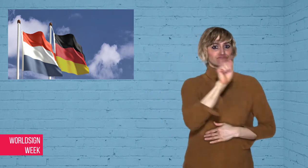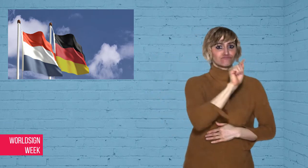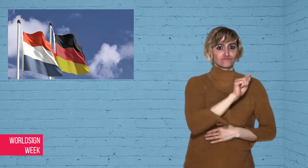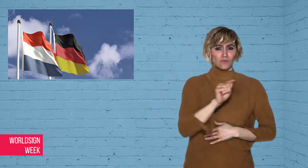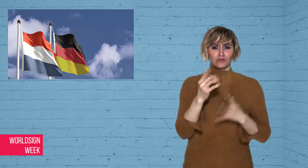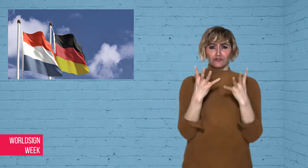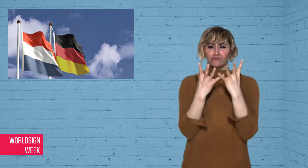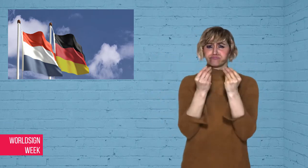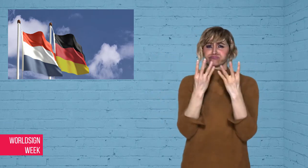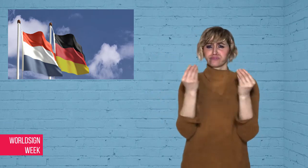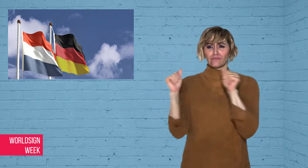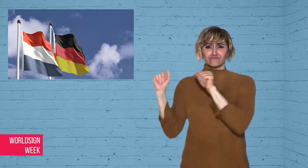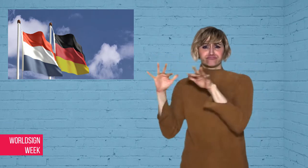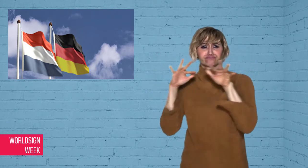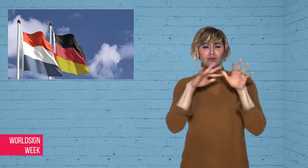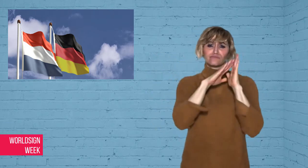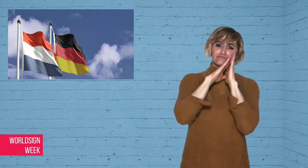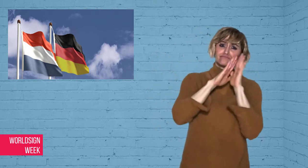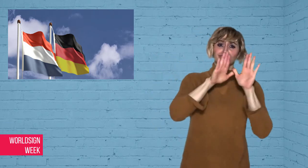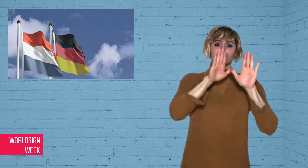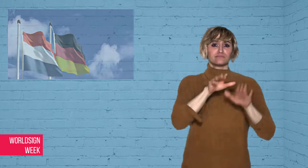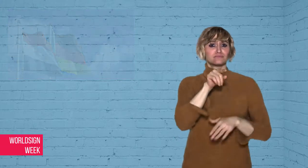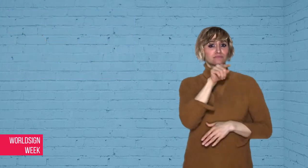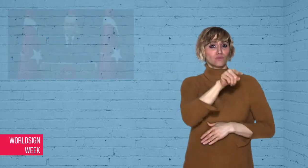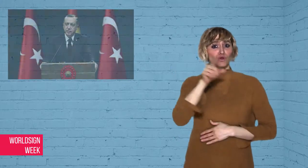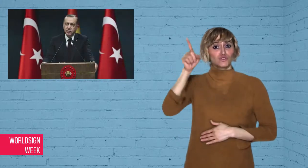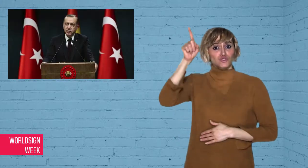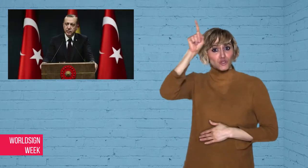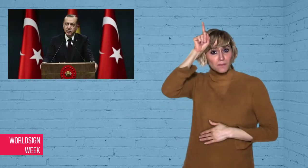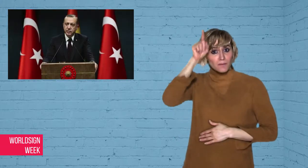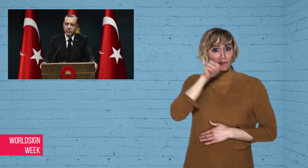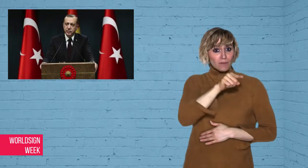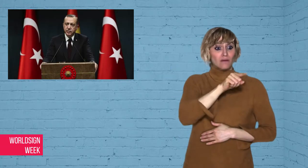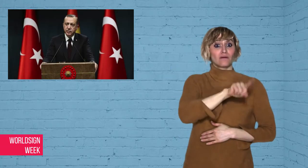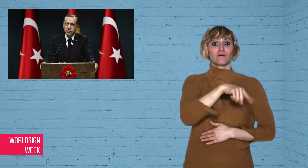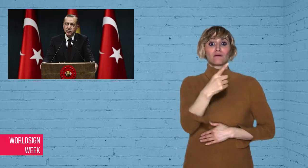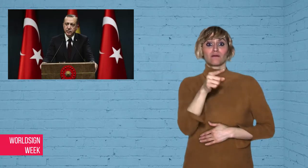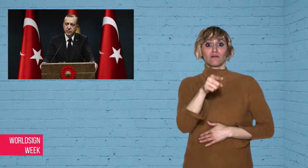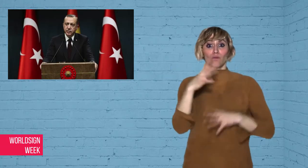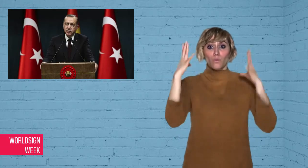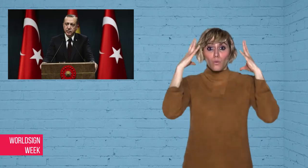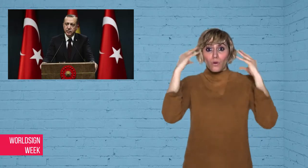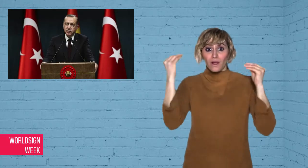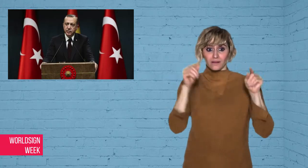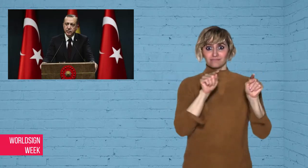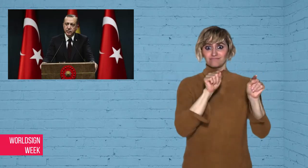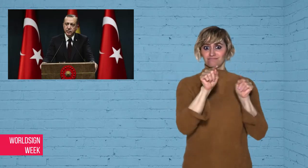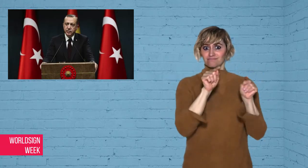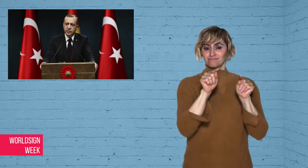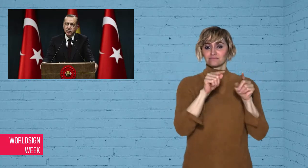Turks living abroad, with large numbers